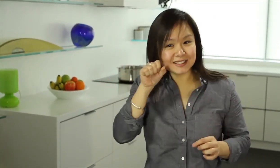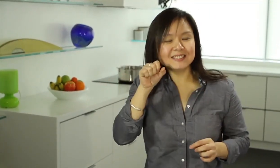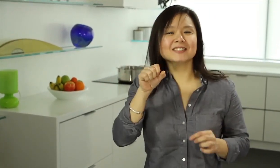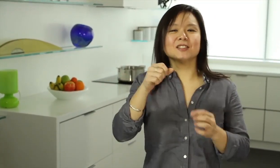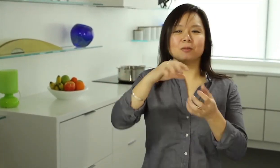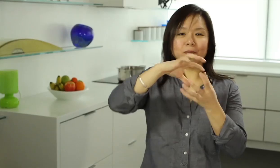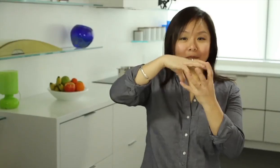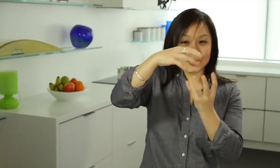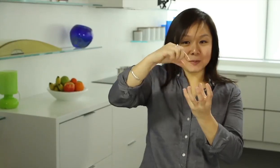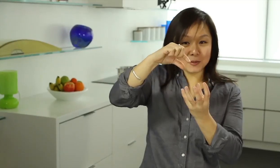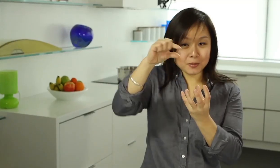carrots and peppers.